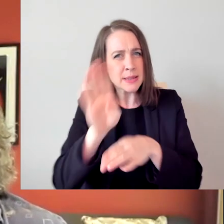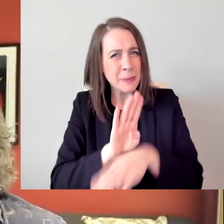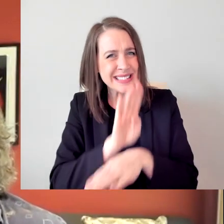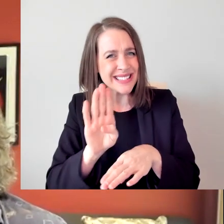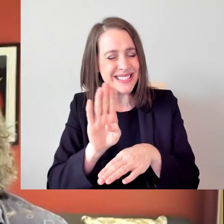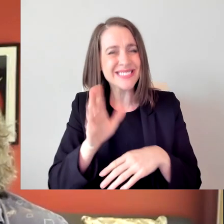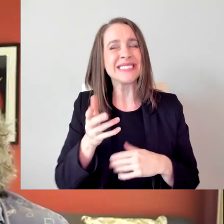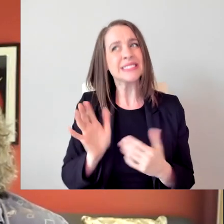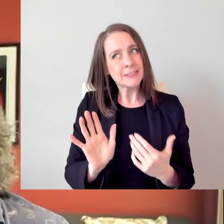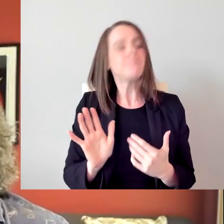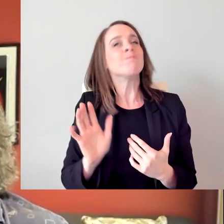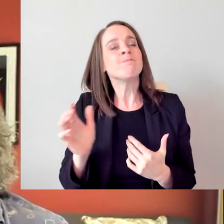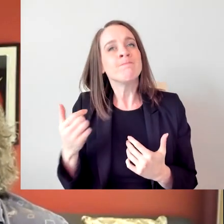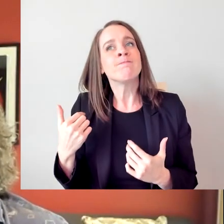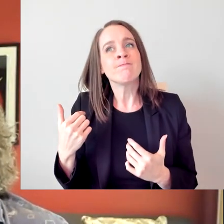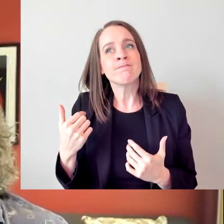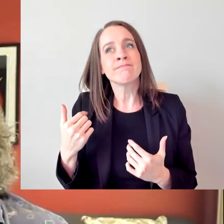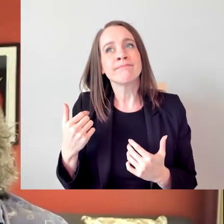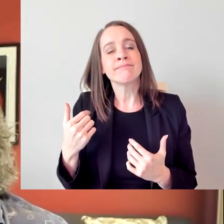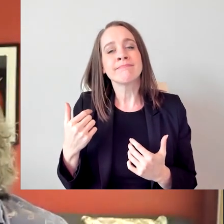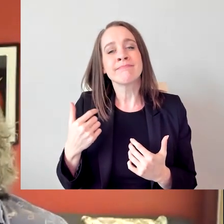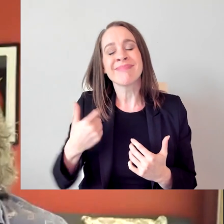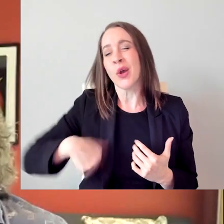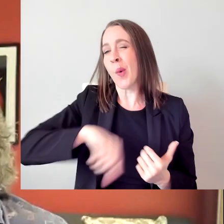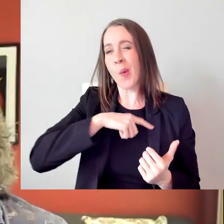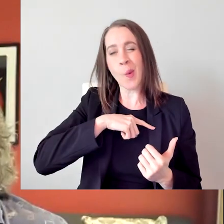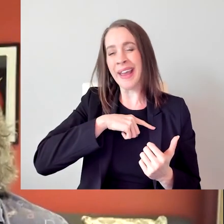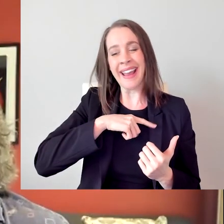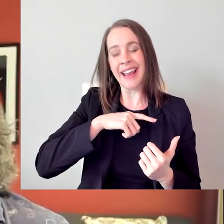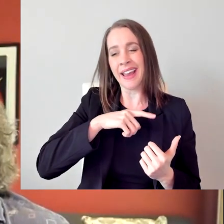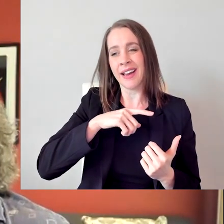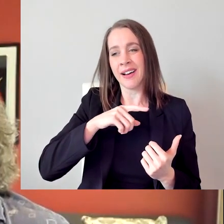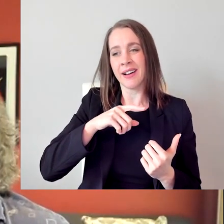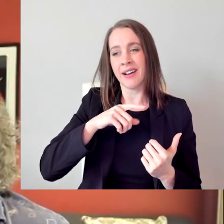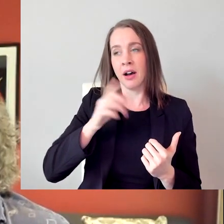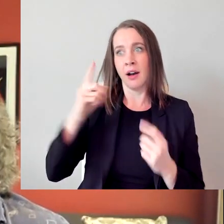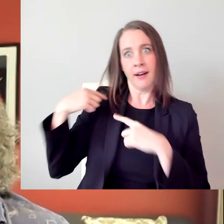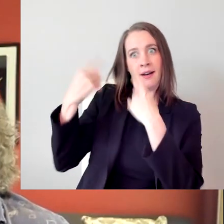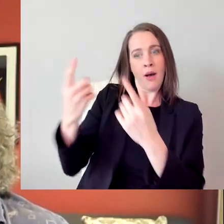from this idea of the entry level position of somebody who is a production assistant that